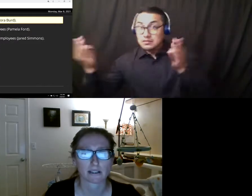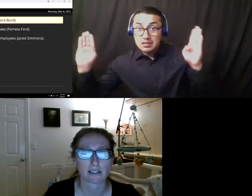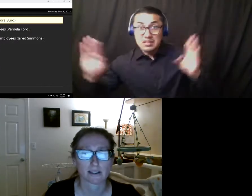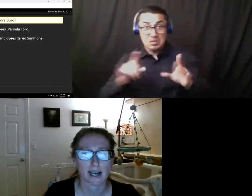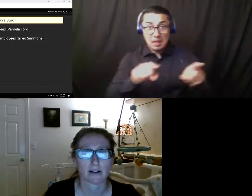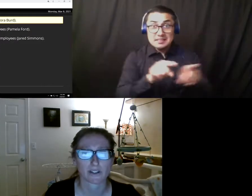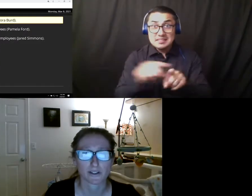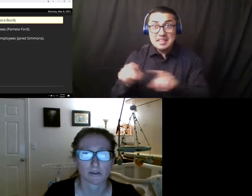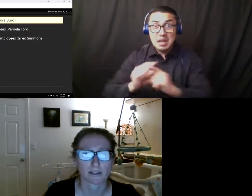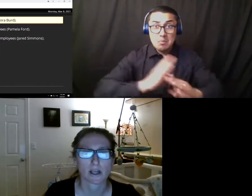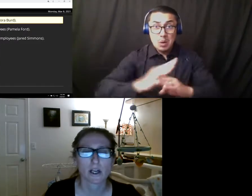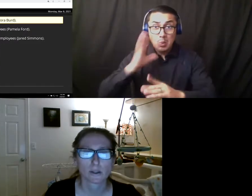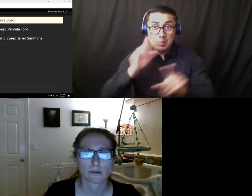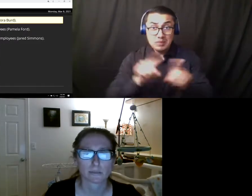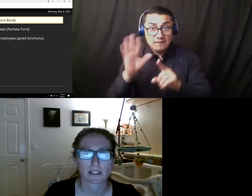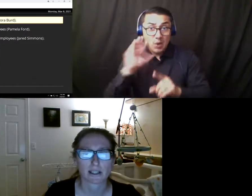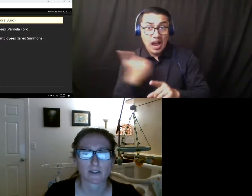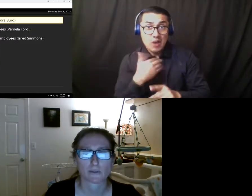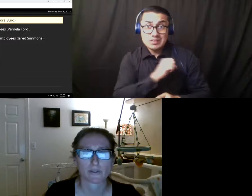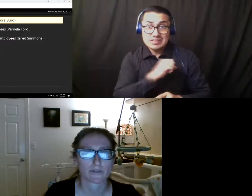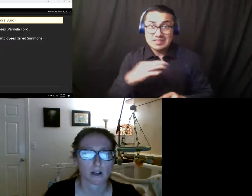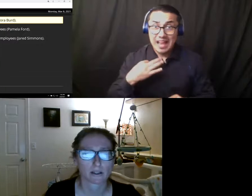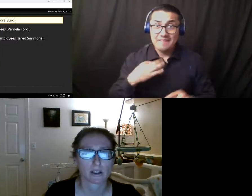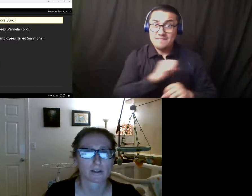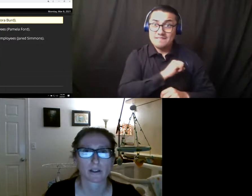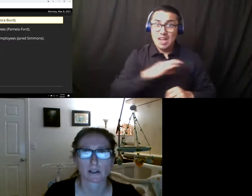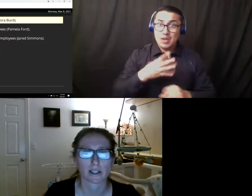staff and students who will be in classrooms for far longer than the length